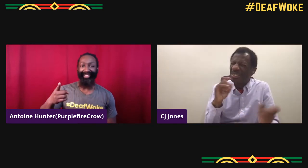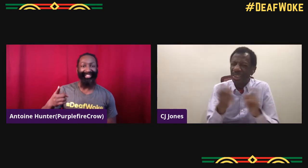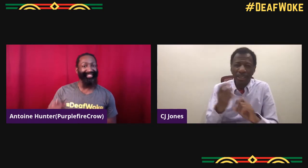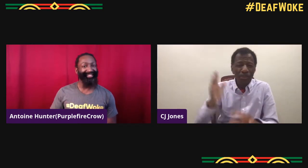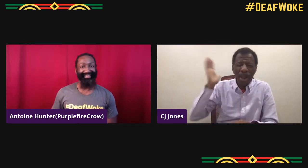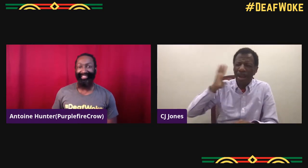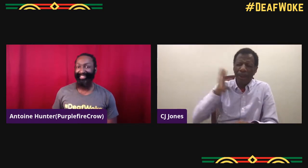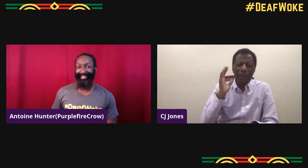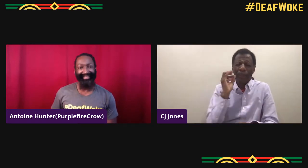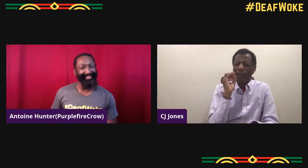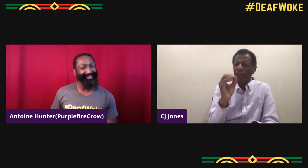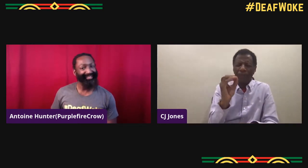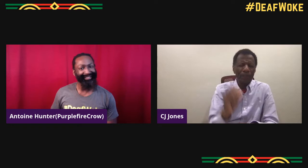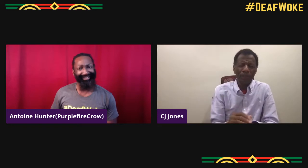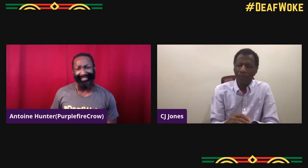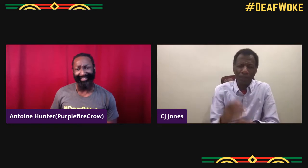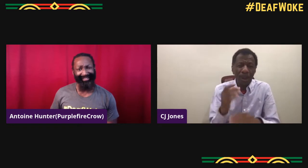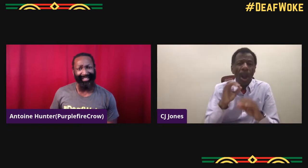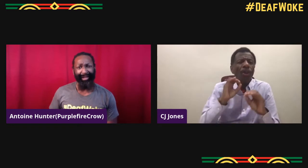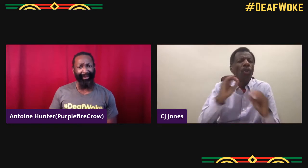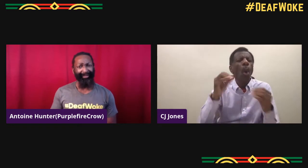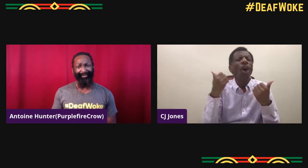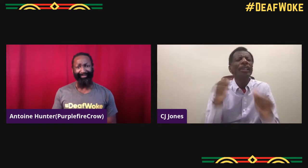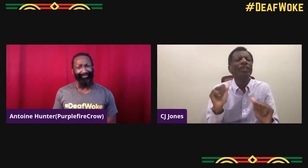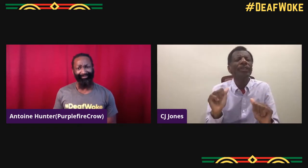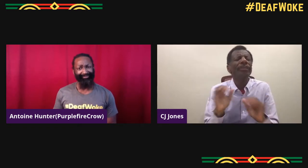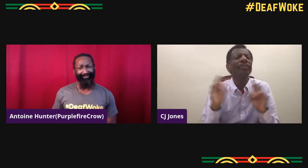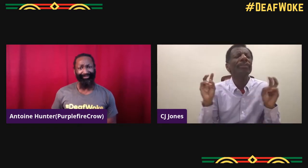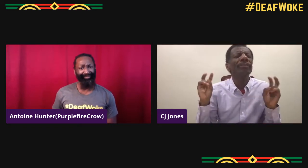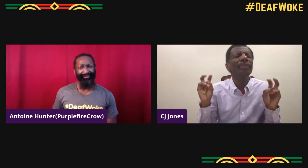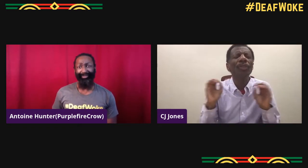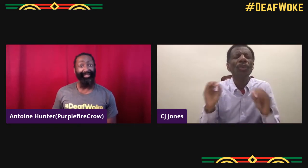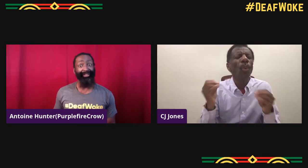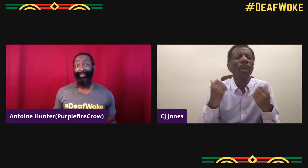even within the last couple of months. But yeah, back then it was nothing.